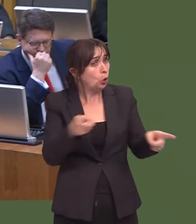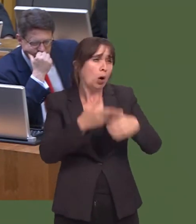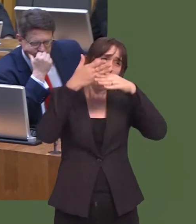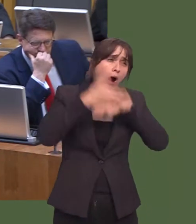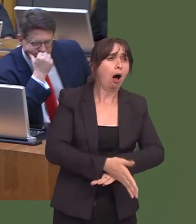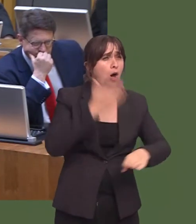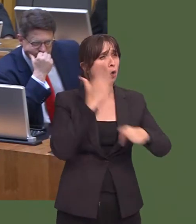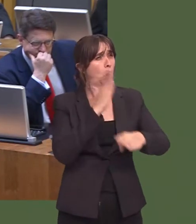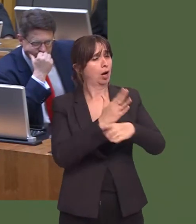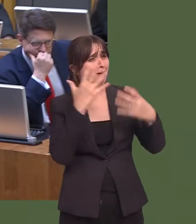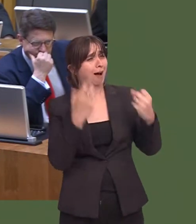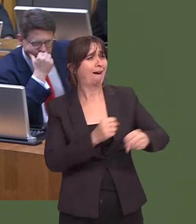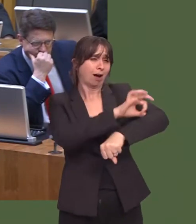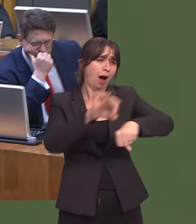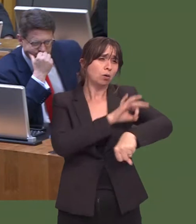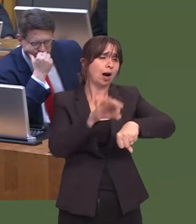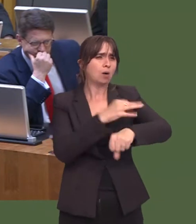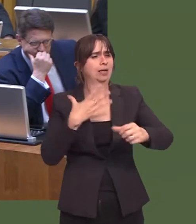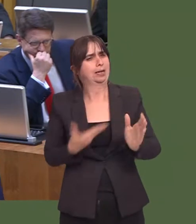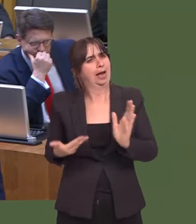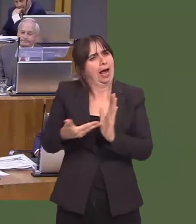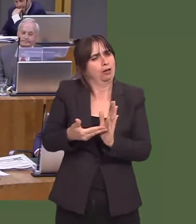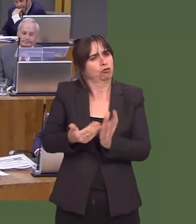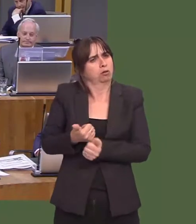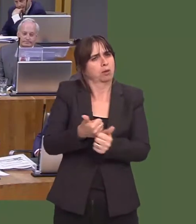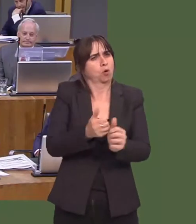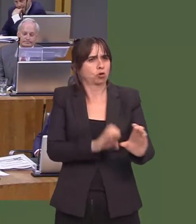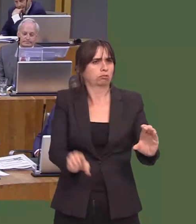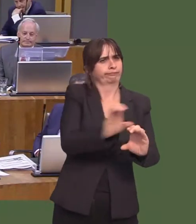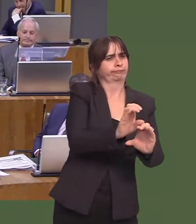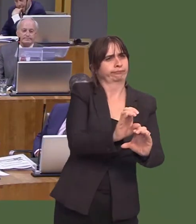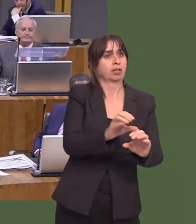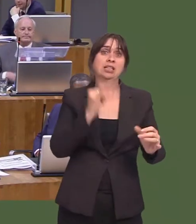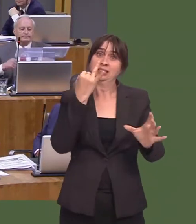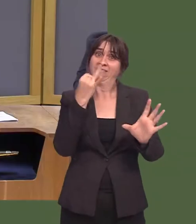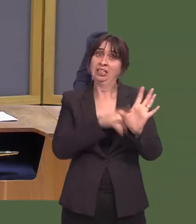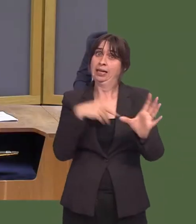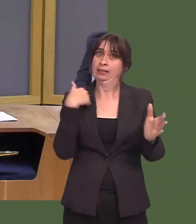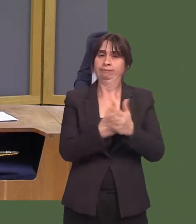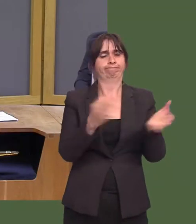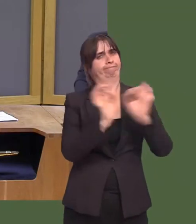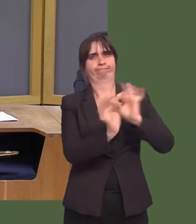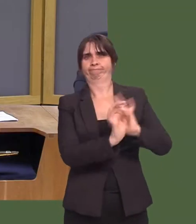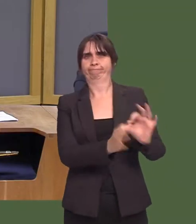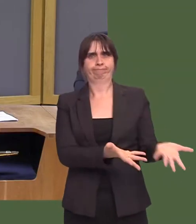working long hours, get the support they deserve, and they havenít had it over the last seven years. Y Llywydd / The Llywydd: Arweinydd Plaid Cymru, Leanne Wood.